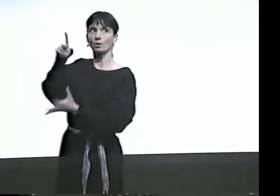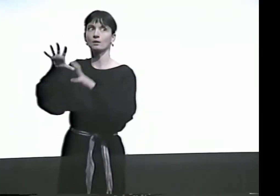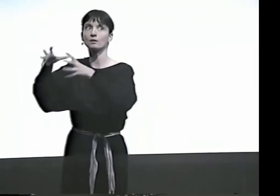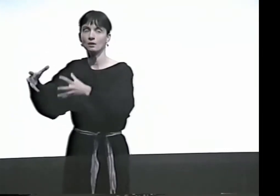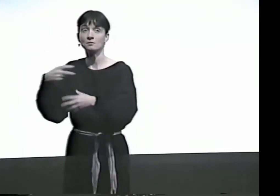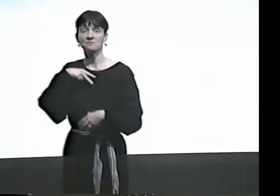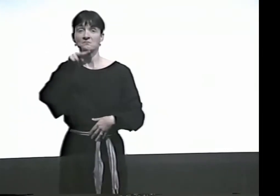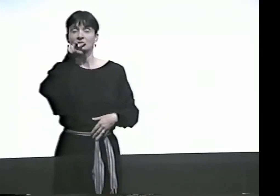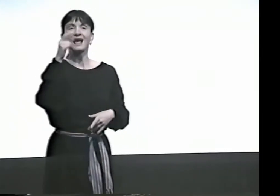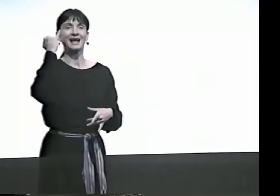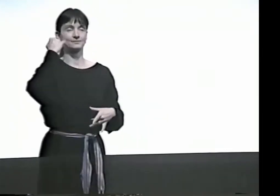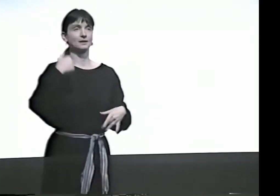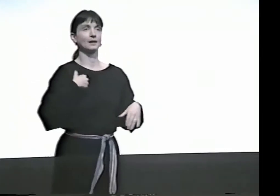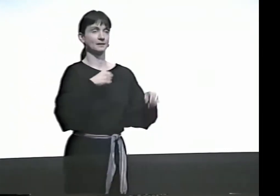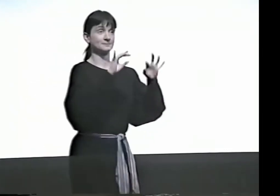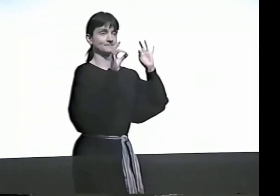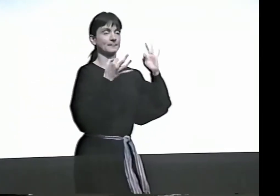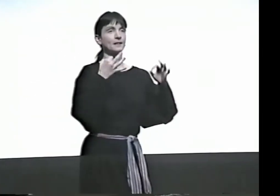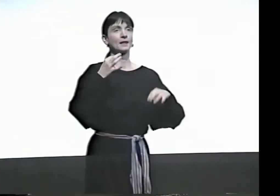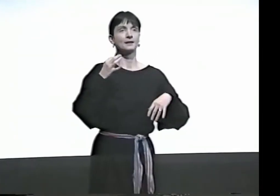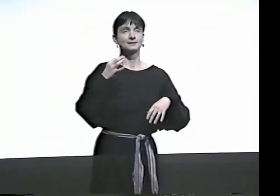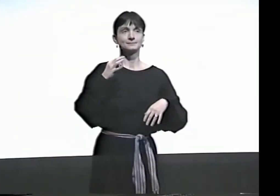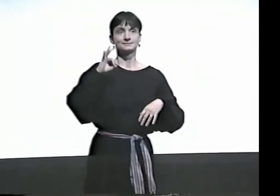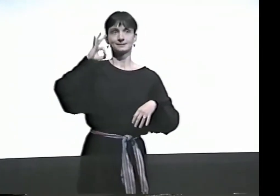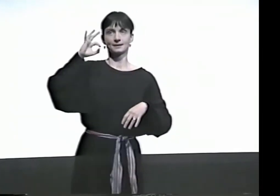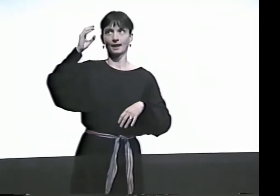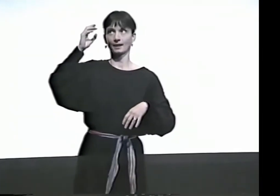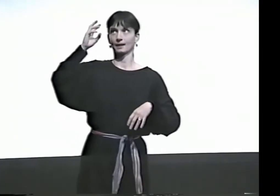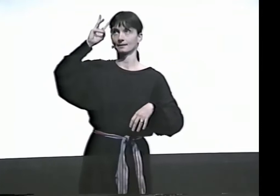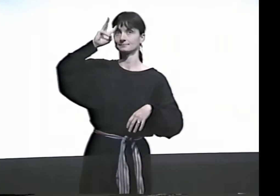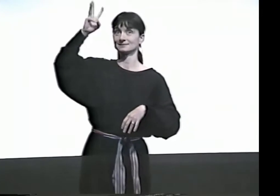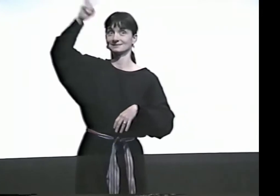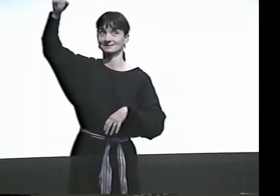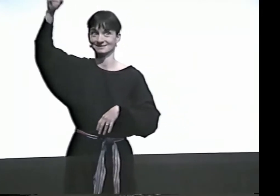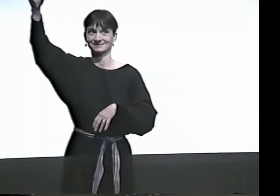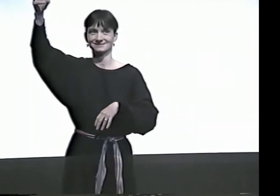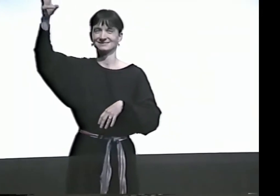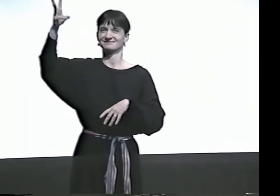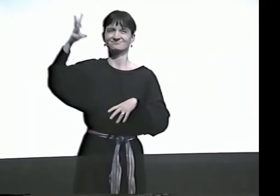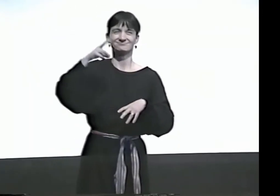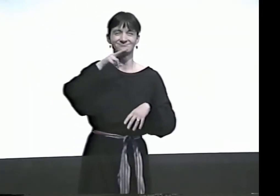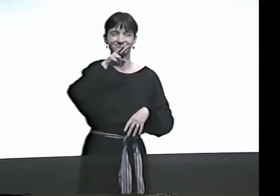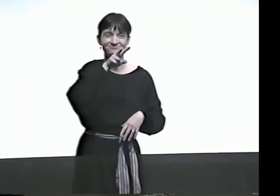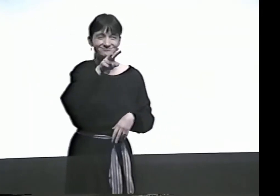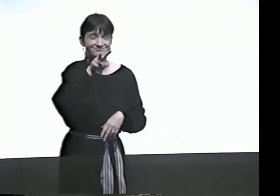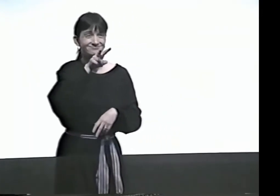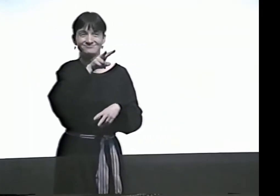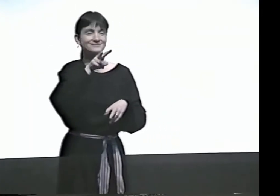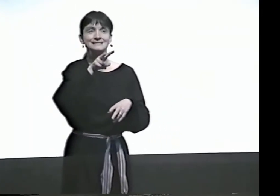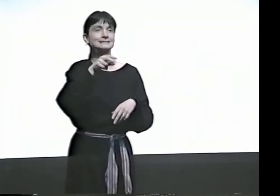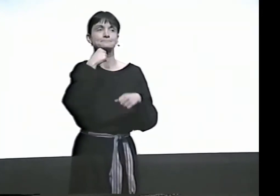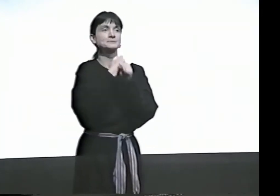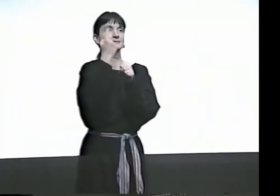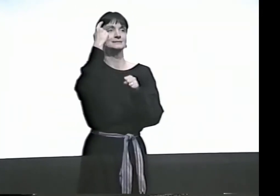IT'S IMPORTANT IN MY POETRY TO DO THAT. FOR EXAMPLE,